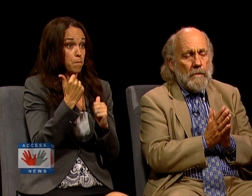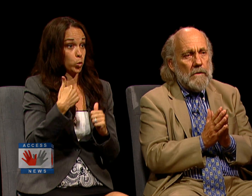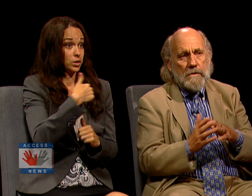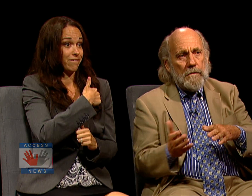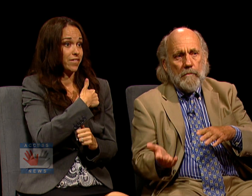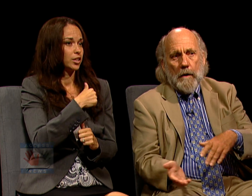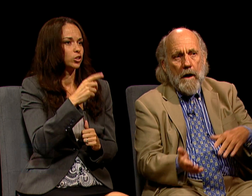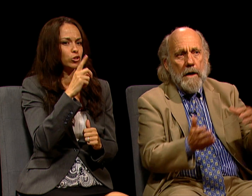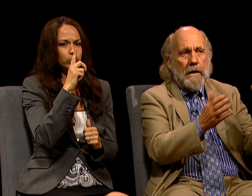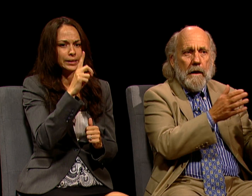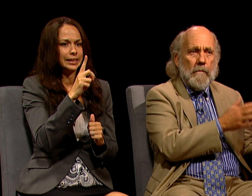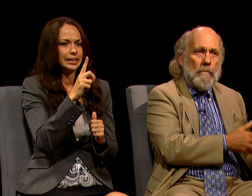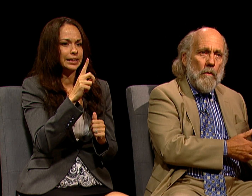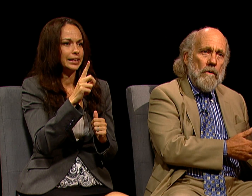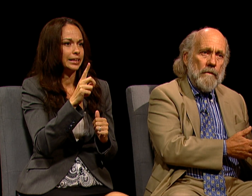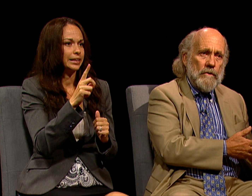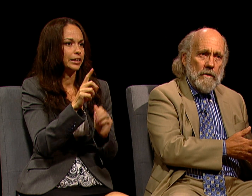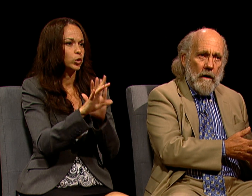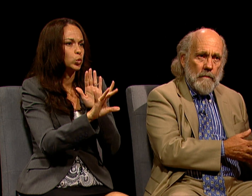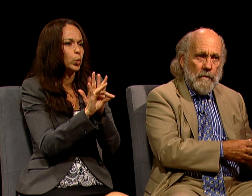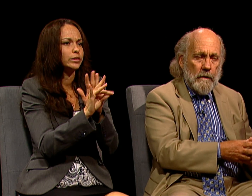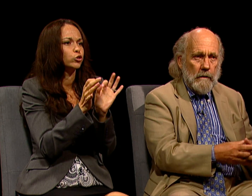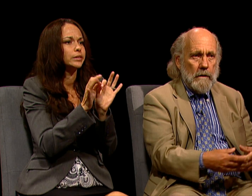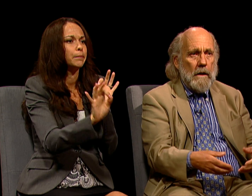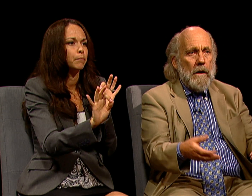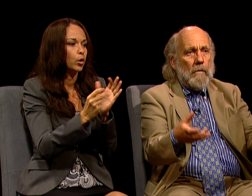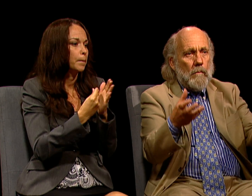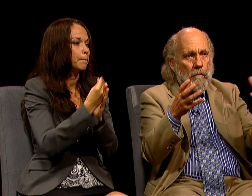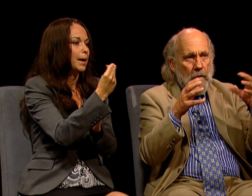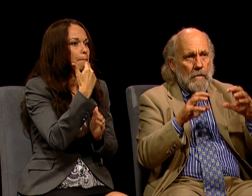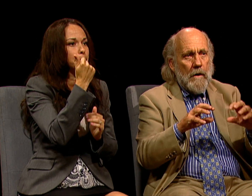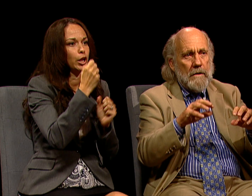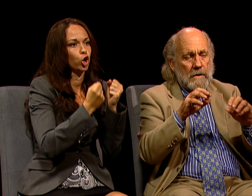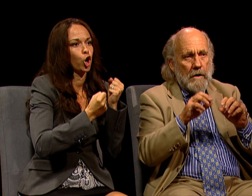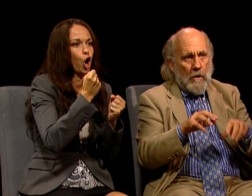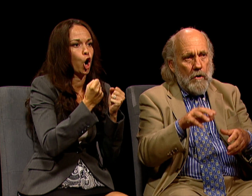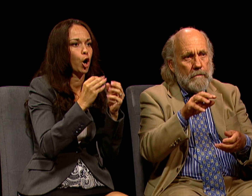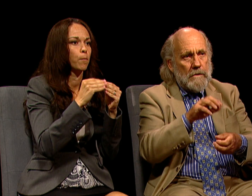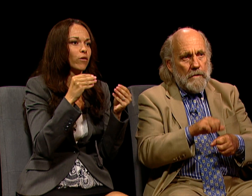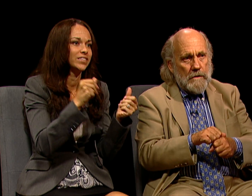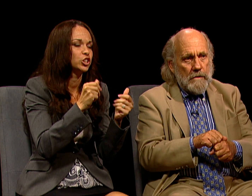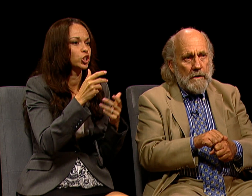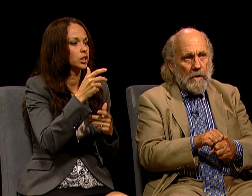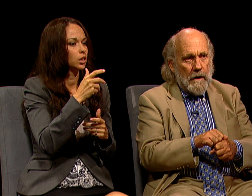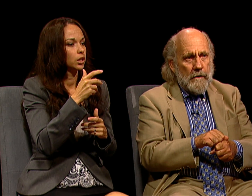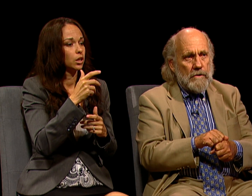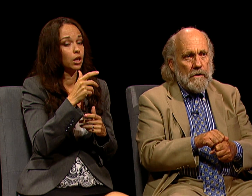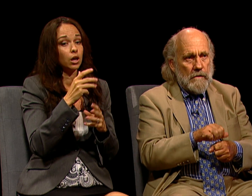AS BUYING A MORE EFFICIENT AUTOMOBILE. WEATHERIZING OUR HOMES AND REDUCING OUR ENERGY USE